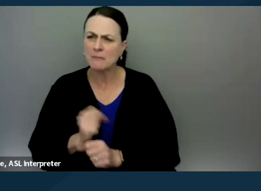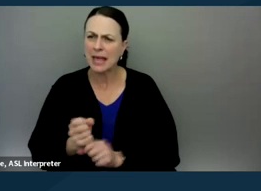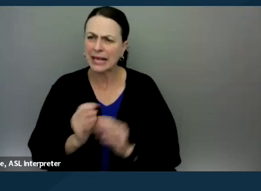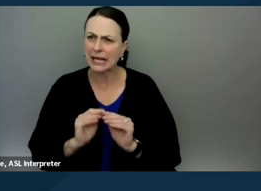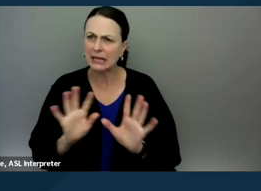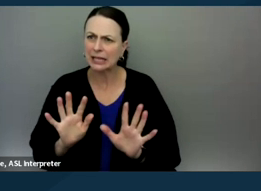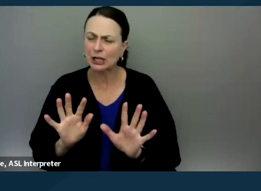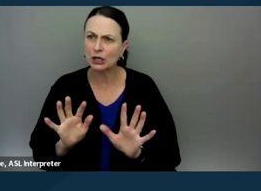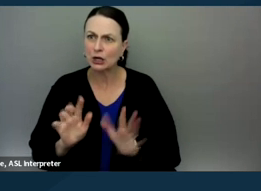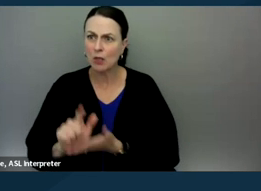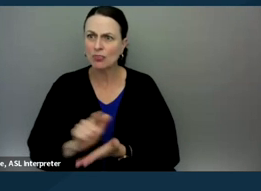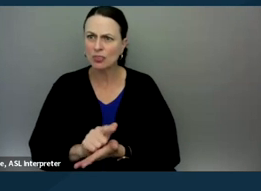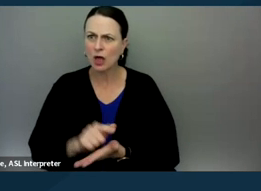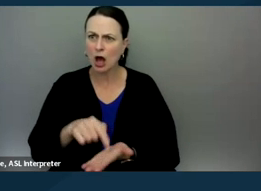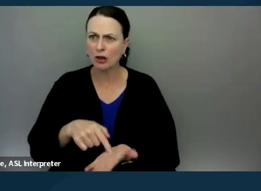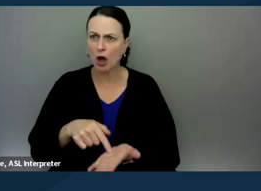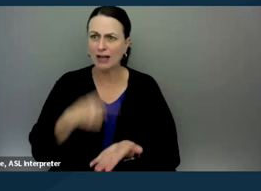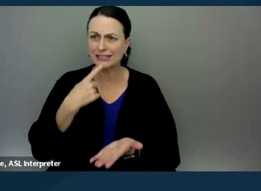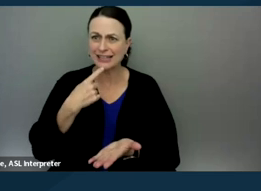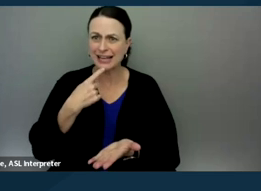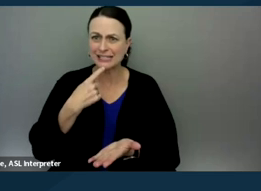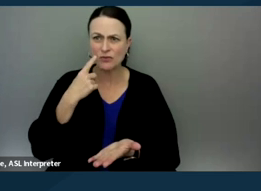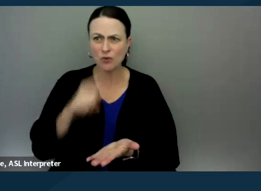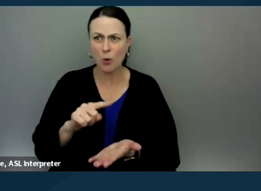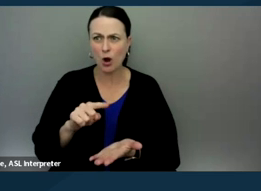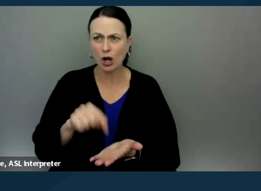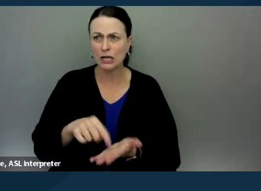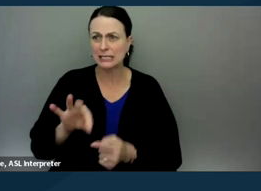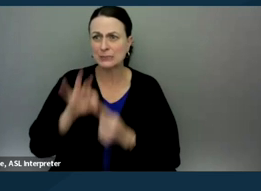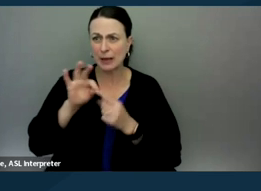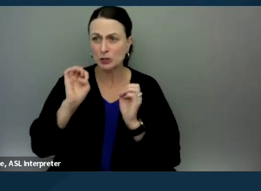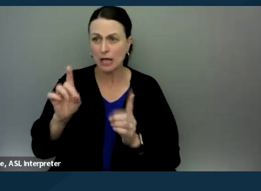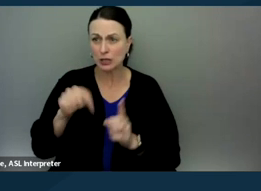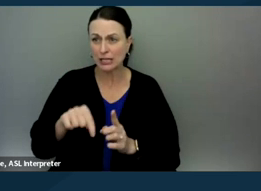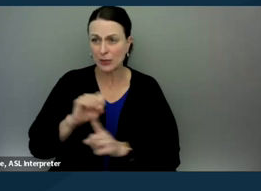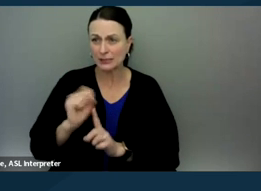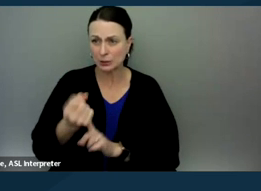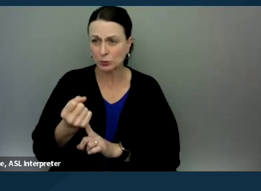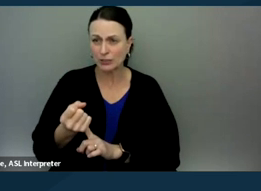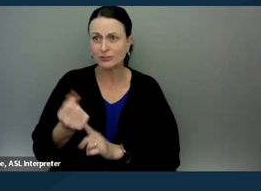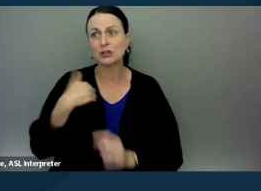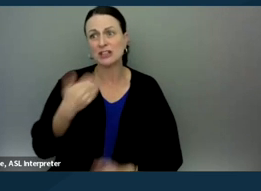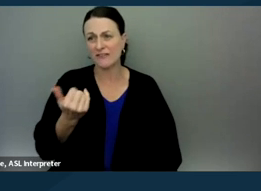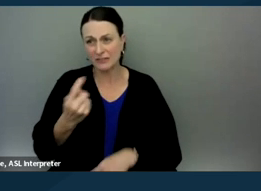that the, what the law says for special education in these situations is that there's a 15-day timeline